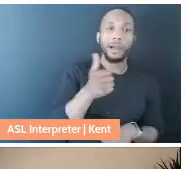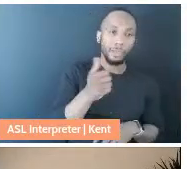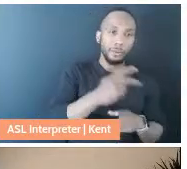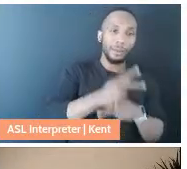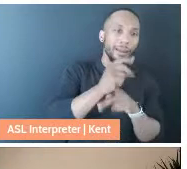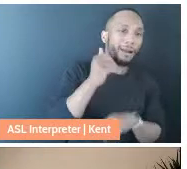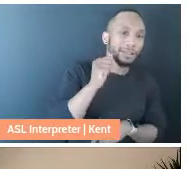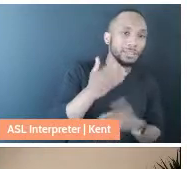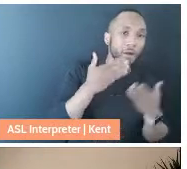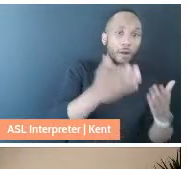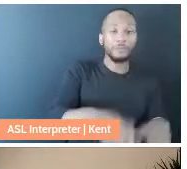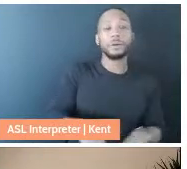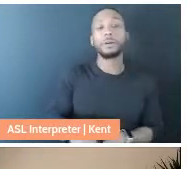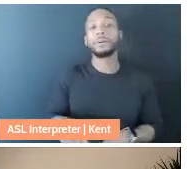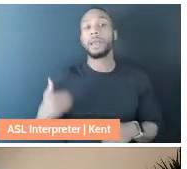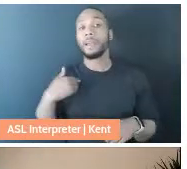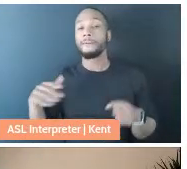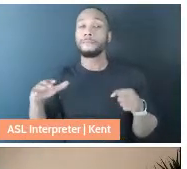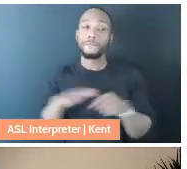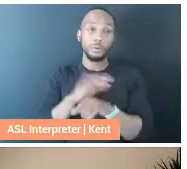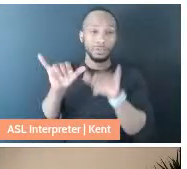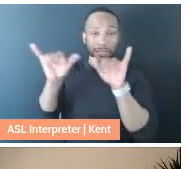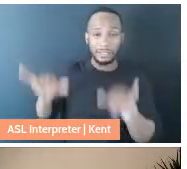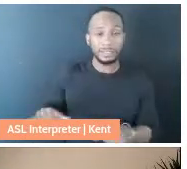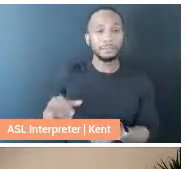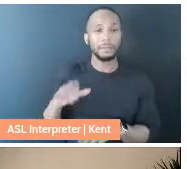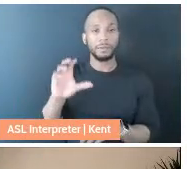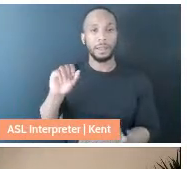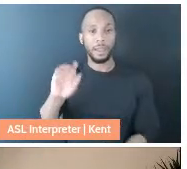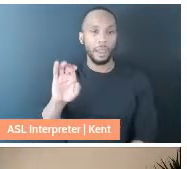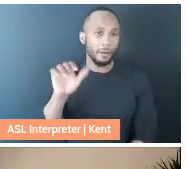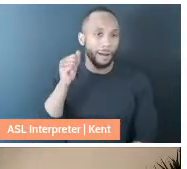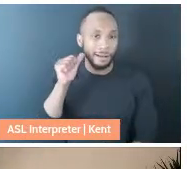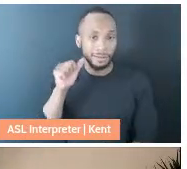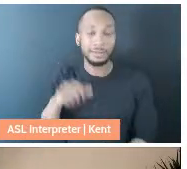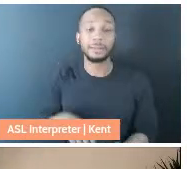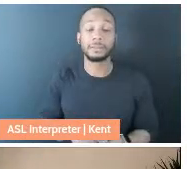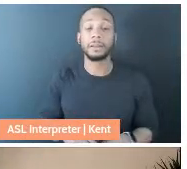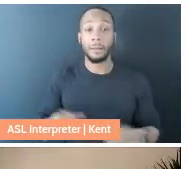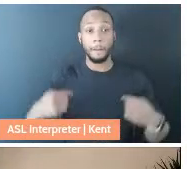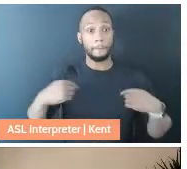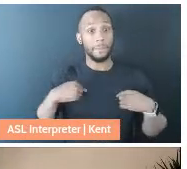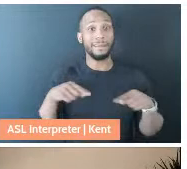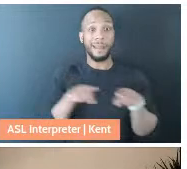We had a whole system of care aunties, and me as sort of a comedian, never done